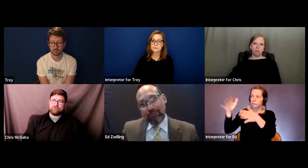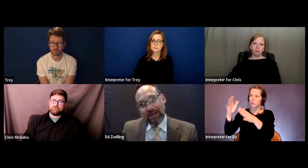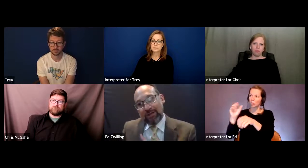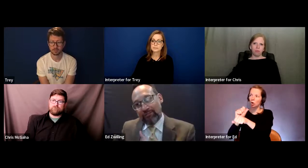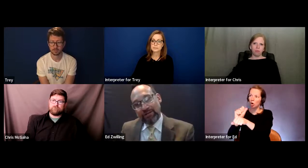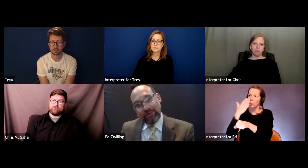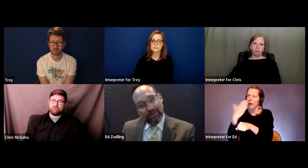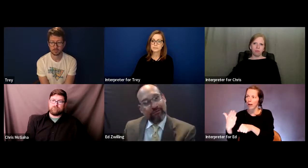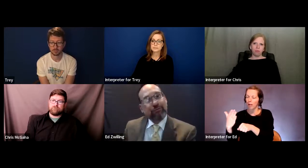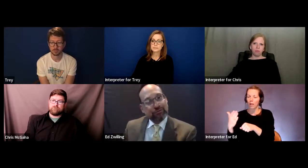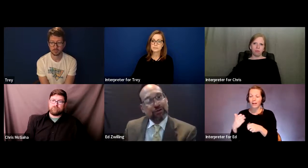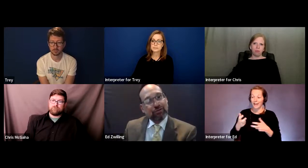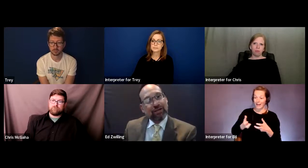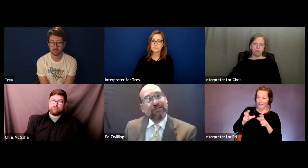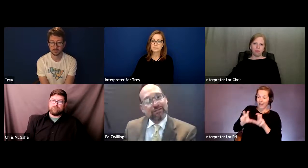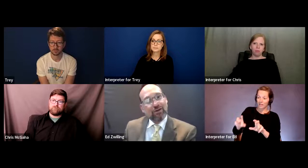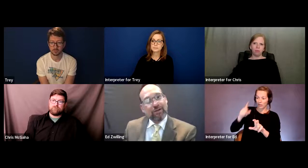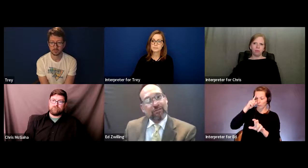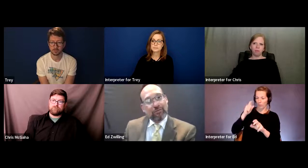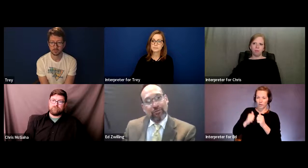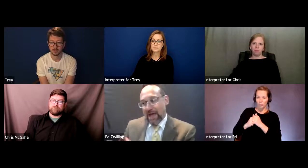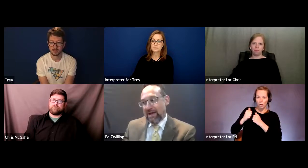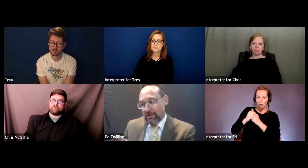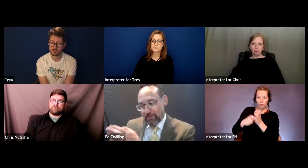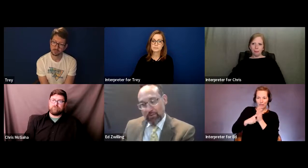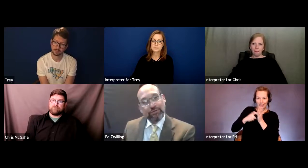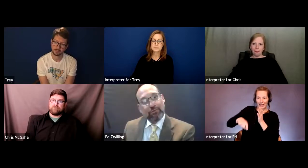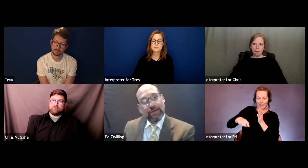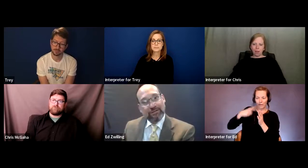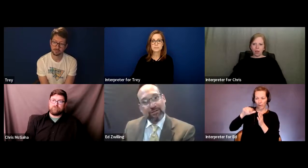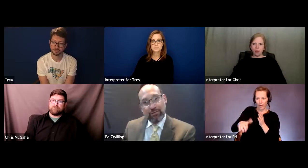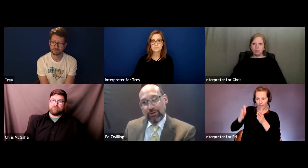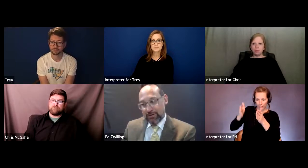than make the investment in infrastructure necessary for that person with that disability